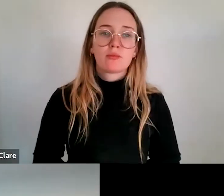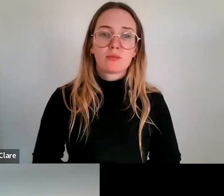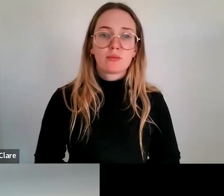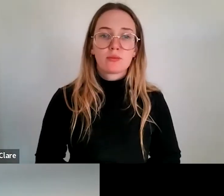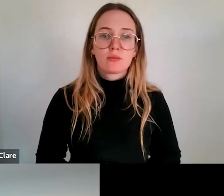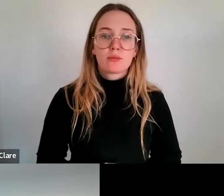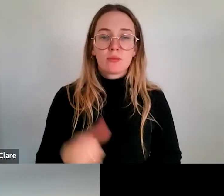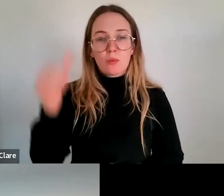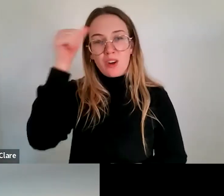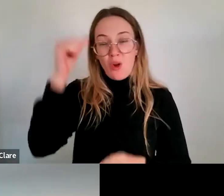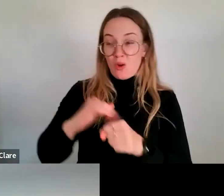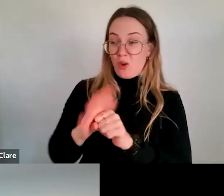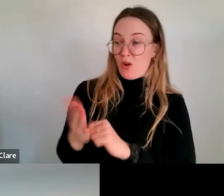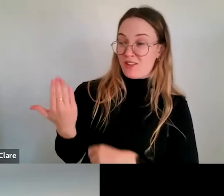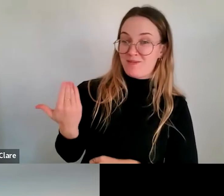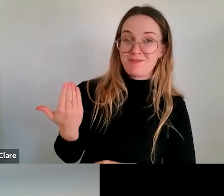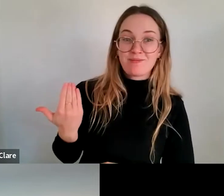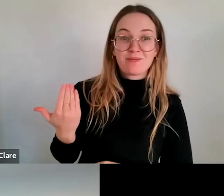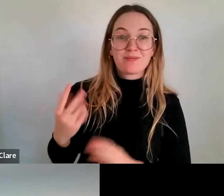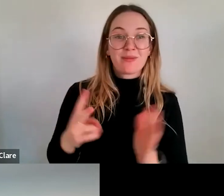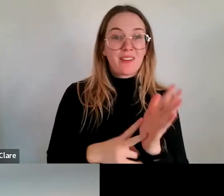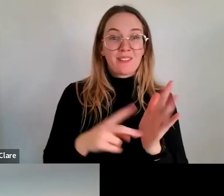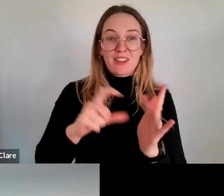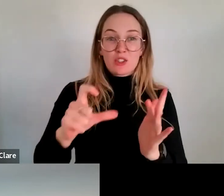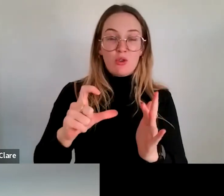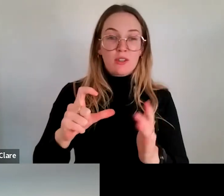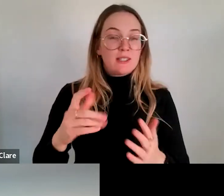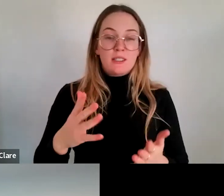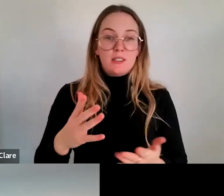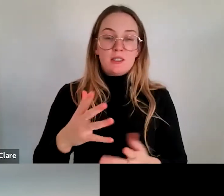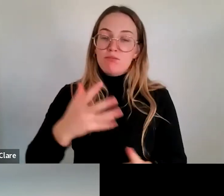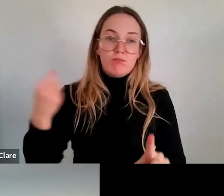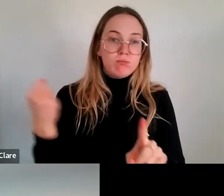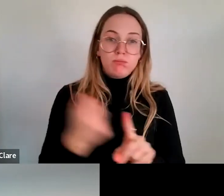out of COVID, you know, Victoria was incredibly hard-hit in that sense and